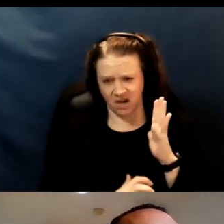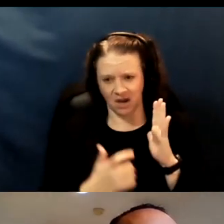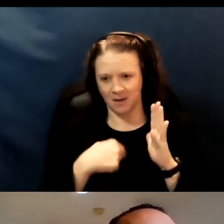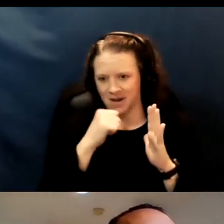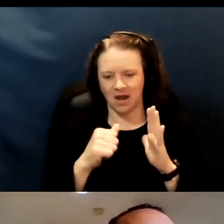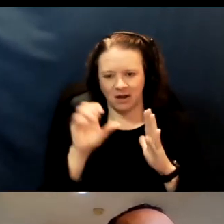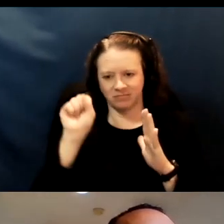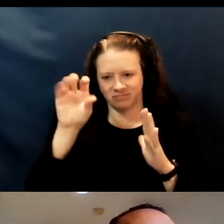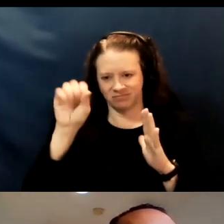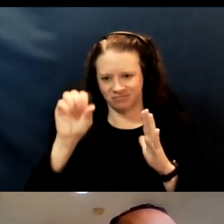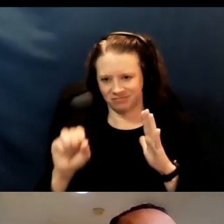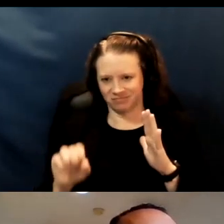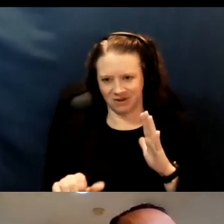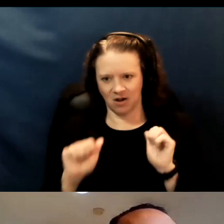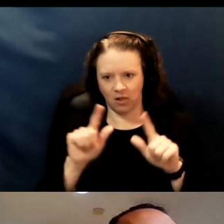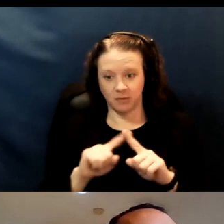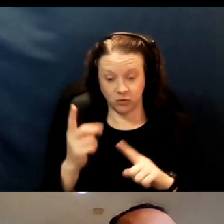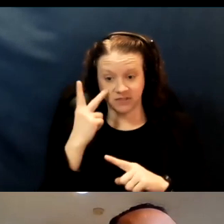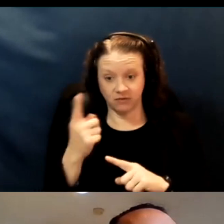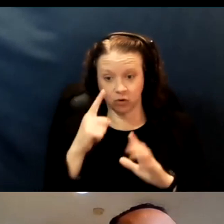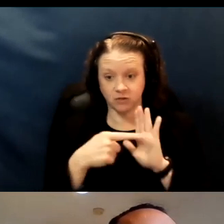But you can see, for example, Disability Culture Club,